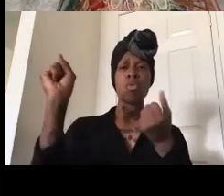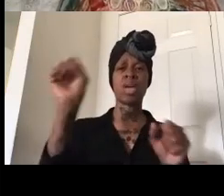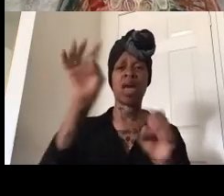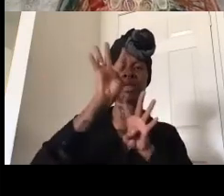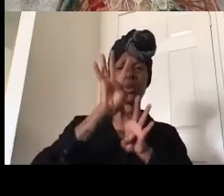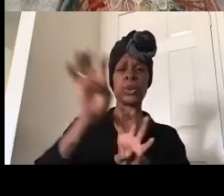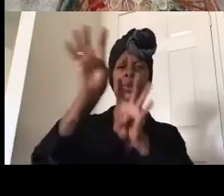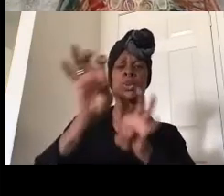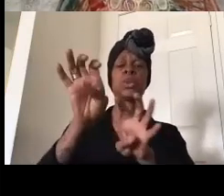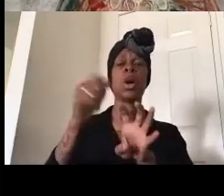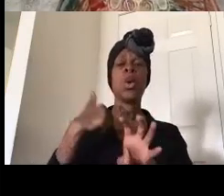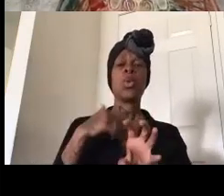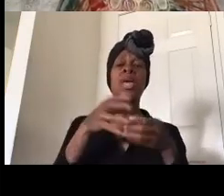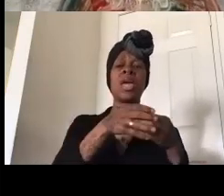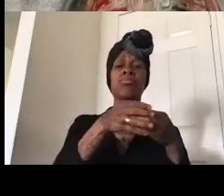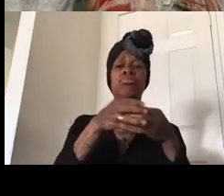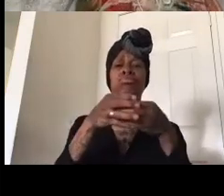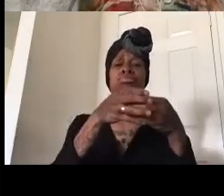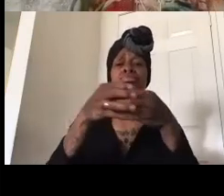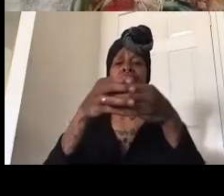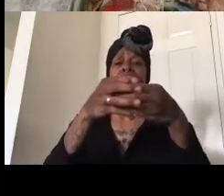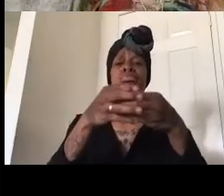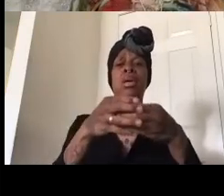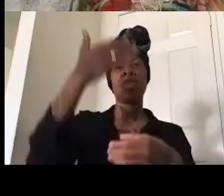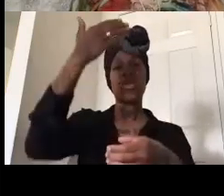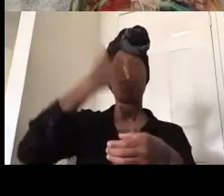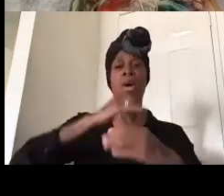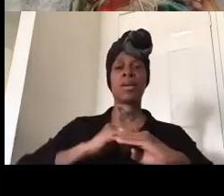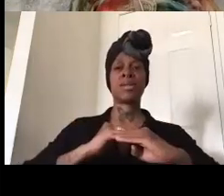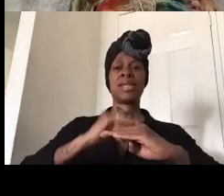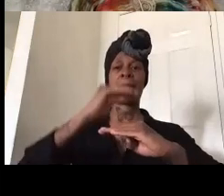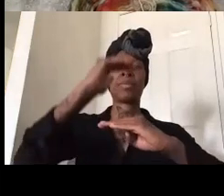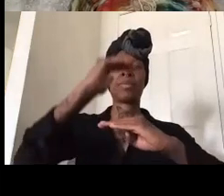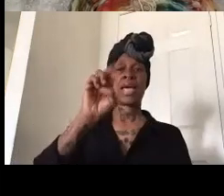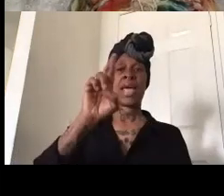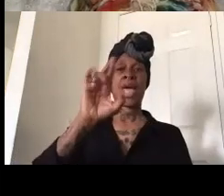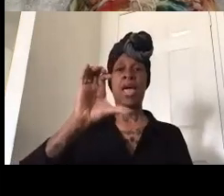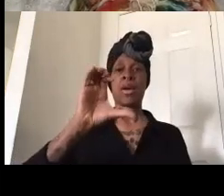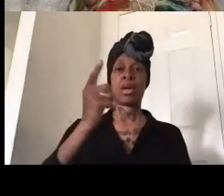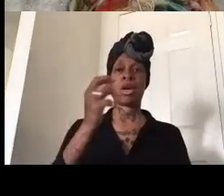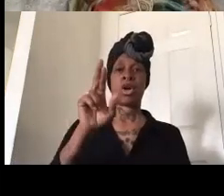of um eric garcetti and called on him to pressure his